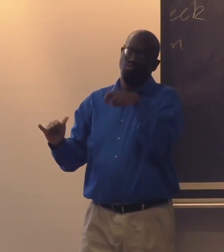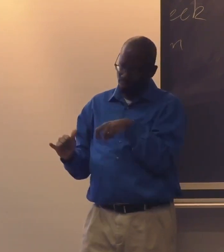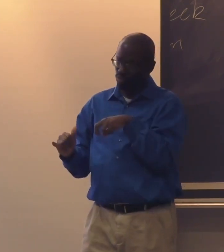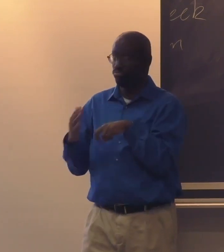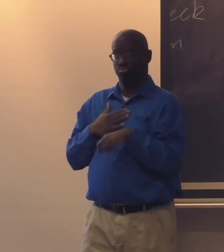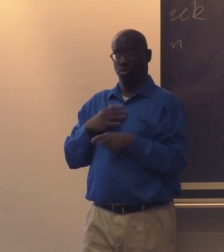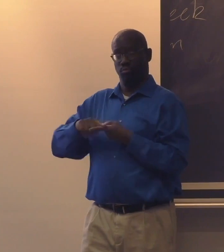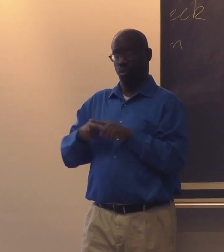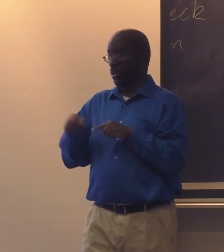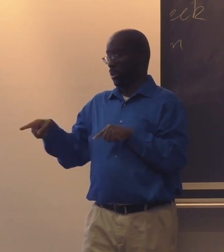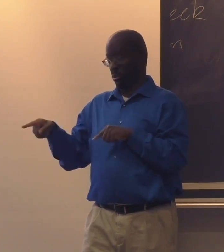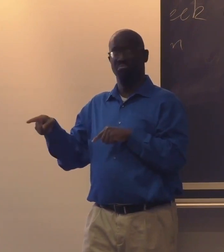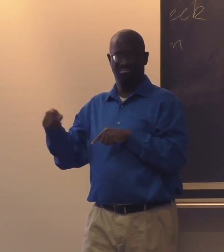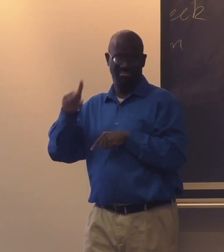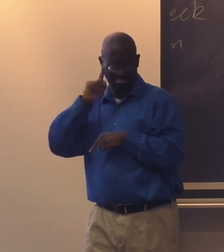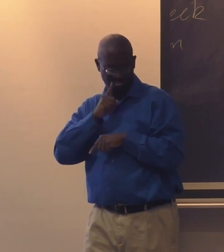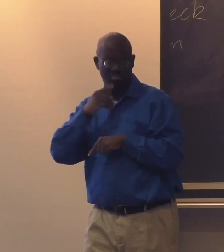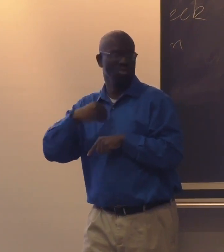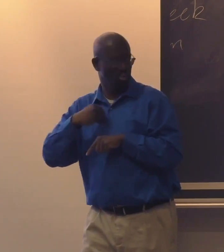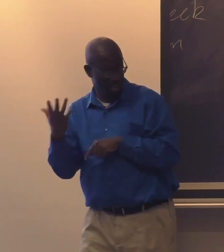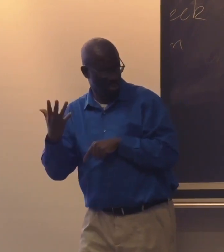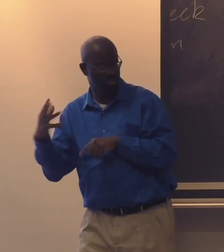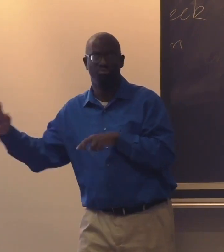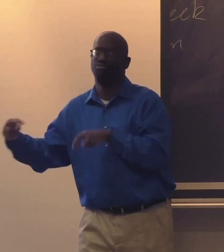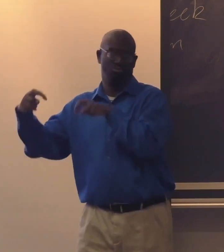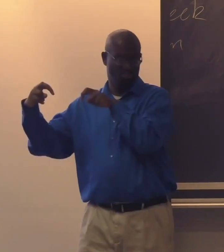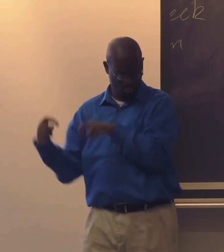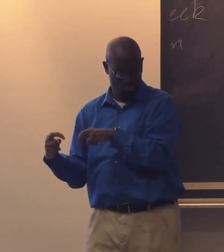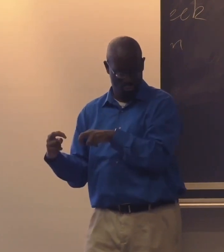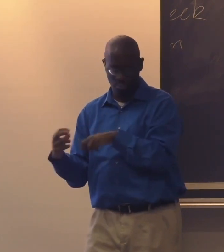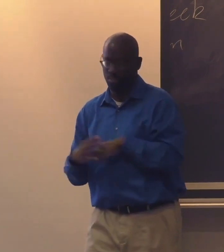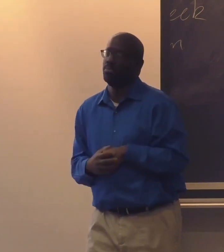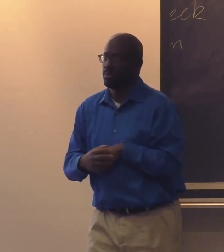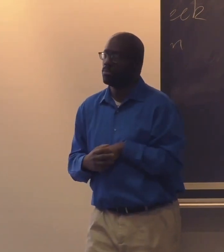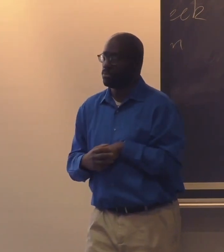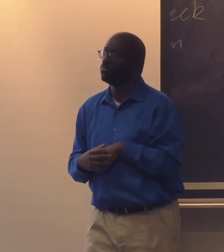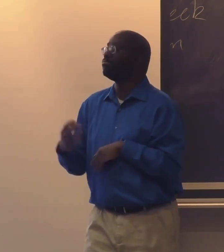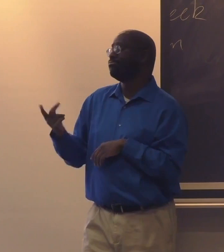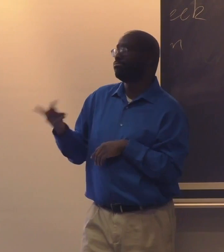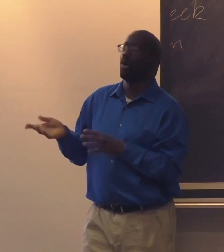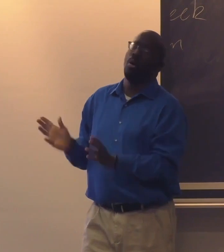And one time I was in the lobby, and a friend of mine was sitting here with me. He's a white deaf person.